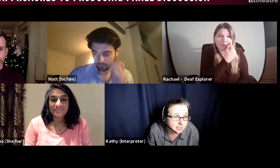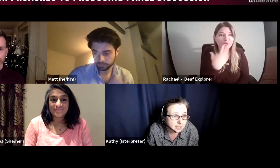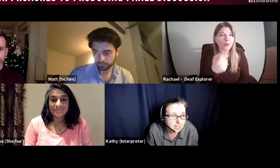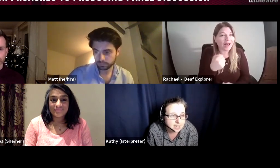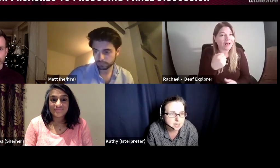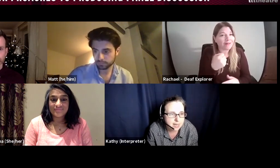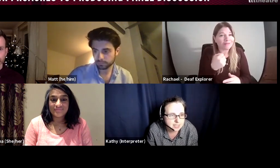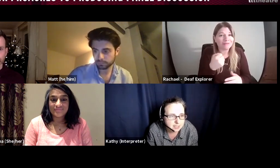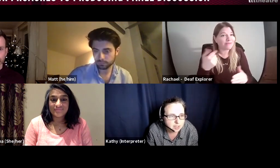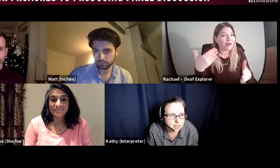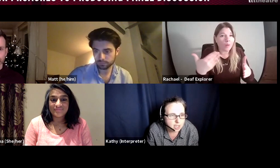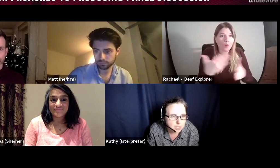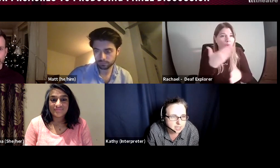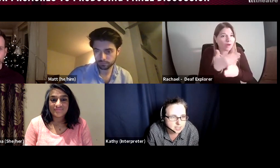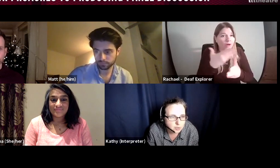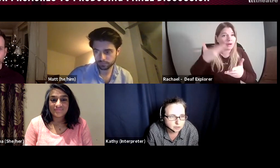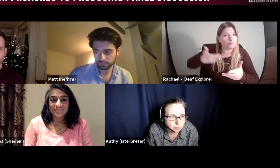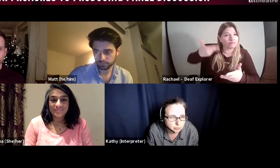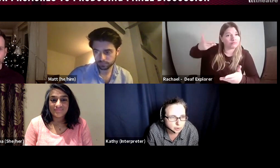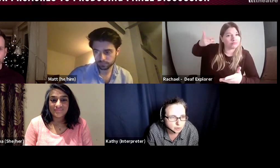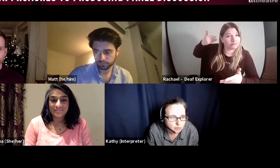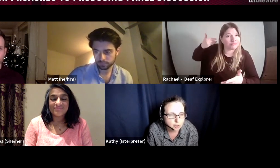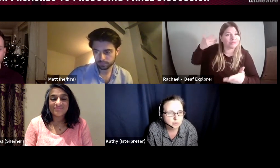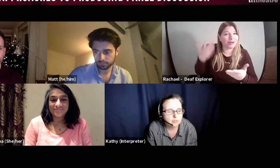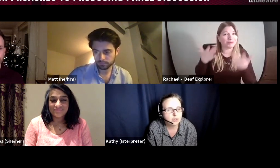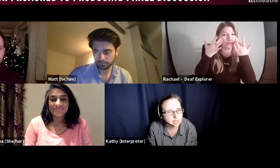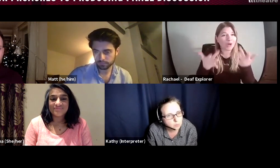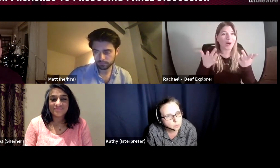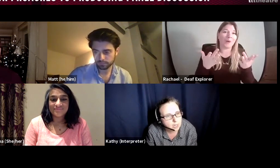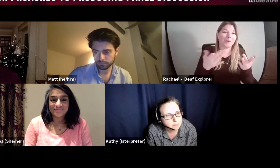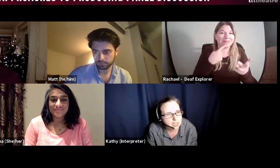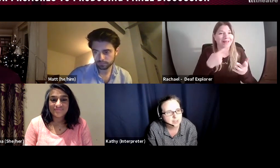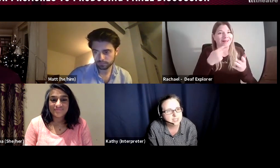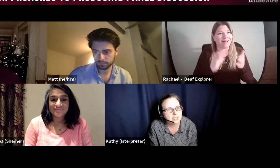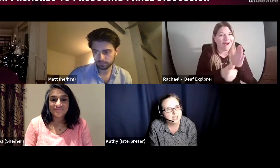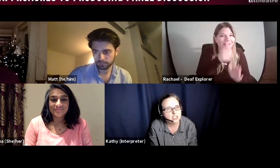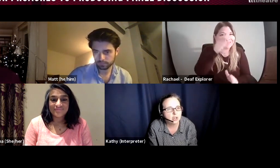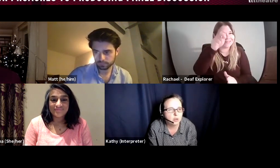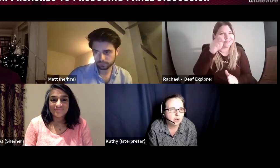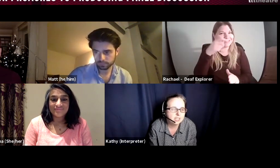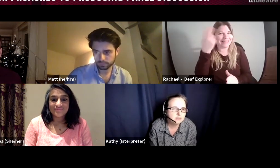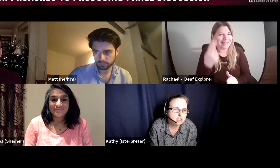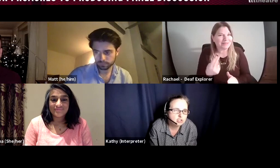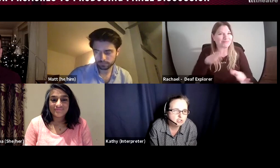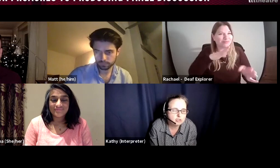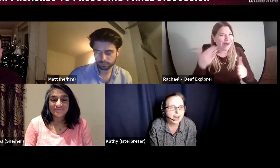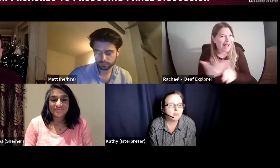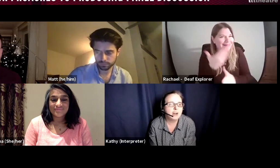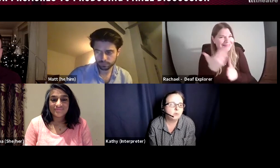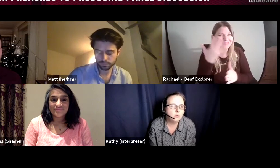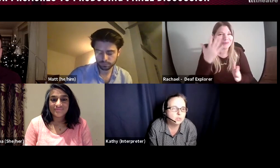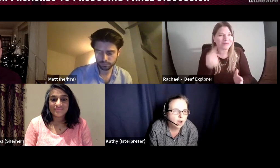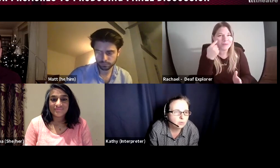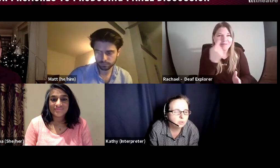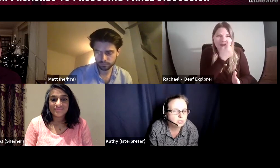it is competitive, you need to prove that you have done work previously, show your track record, show